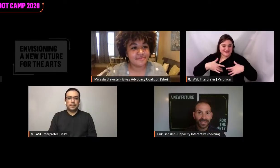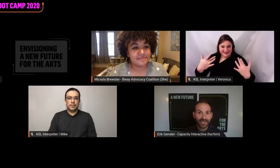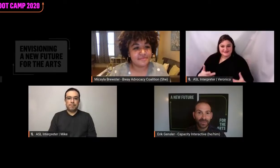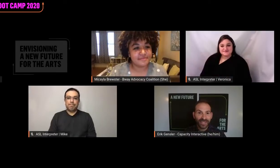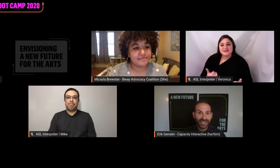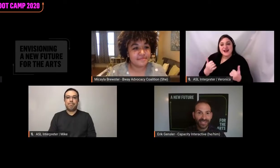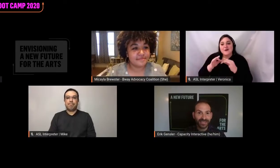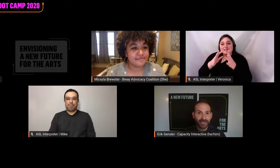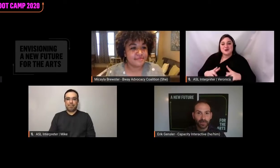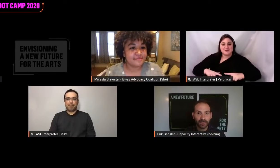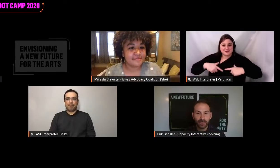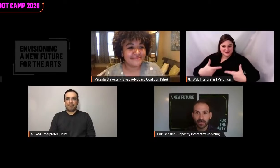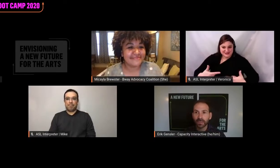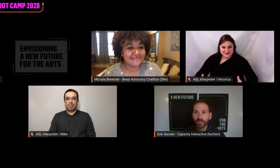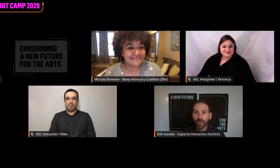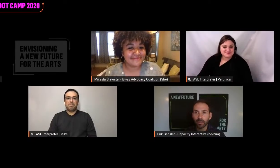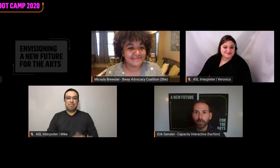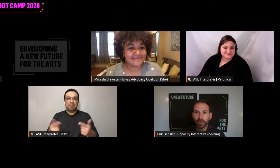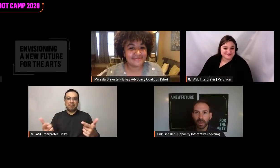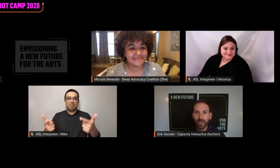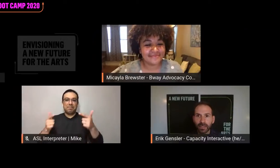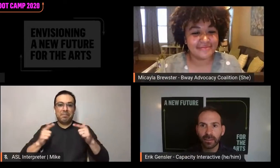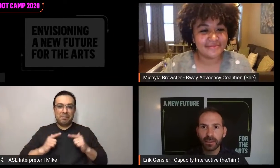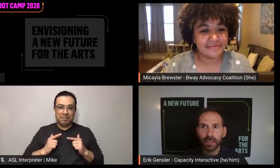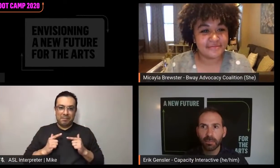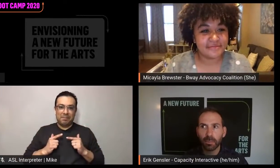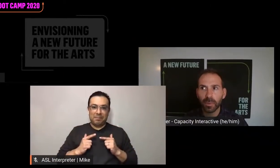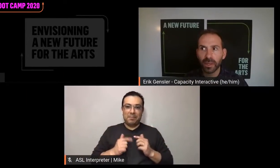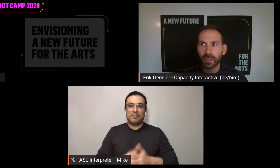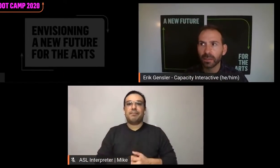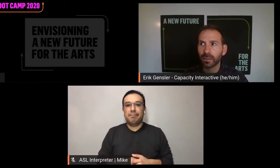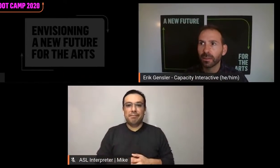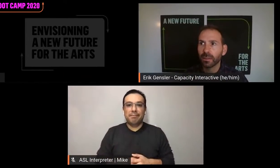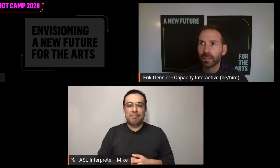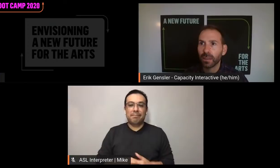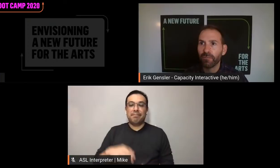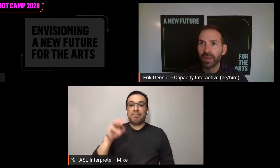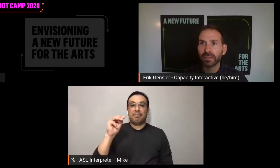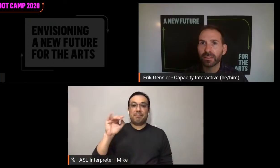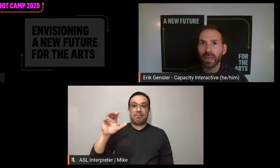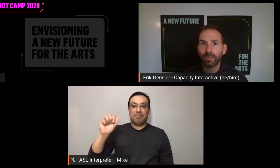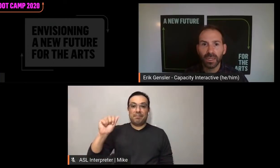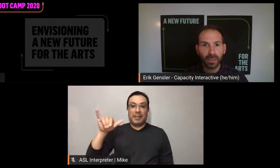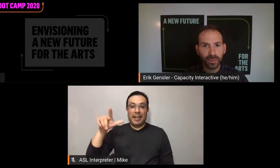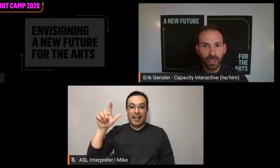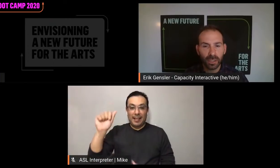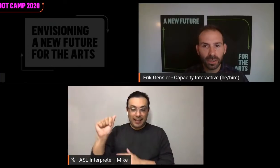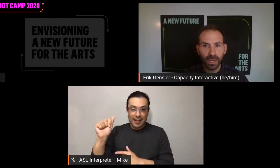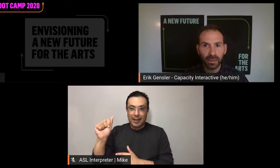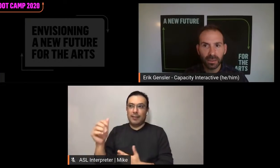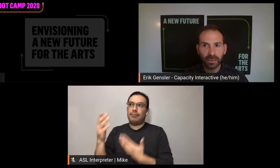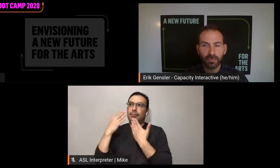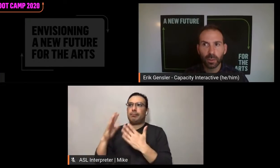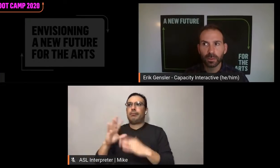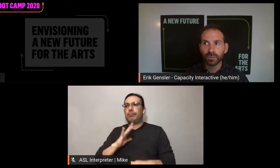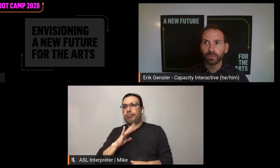Thank you, Micayla. That was incredible. And the... events that Micayla was talking about, the forums